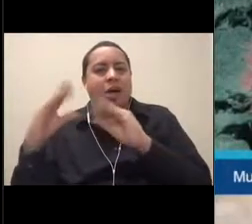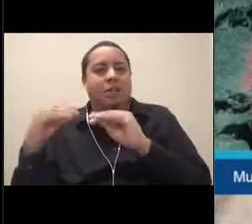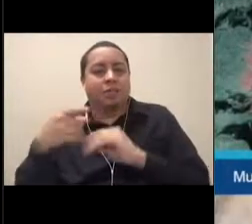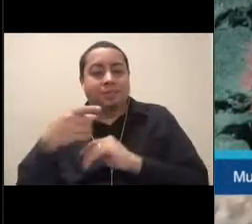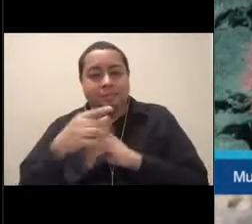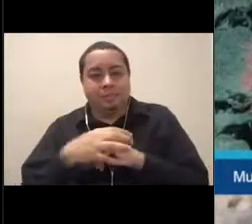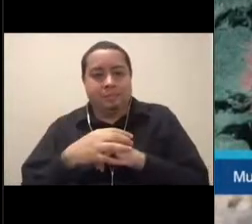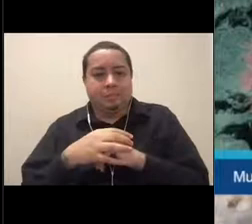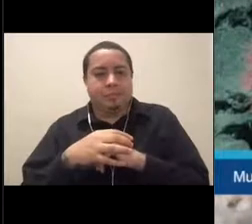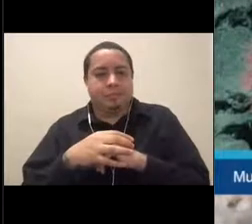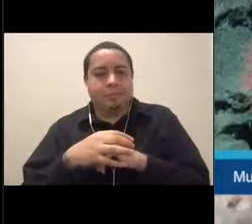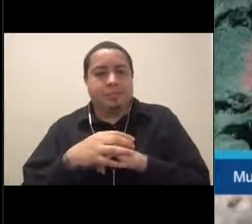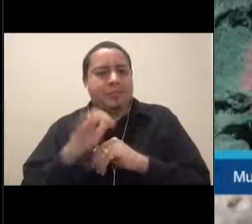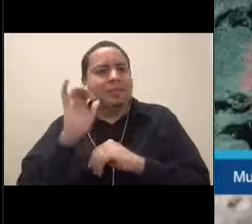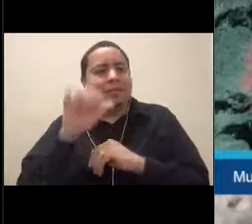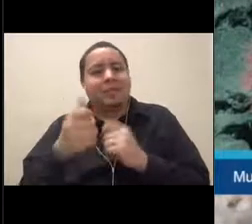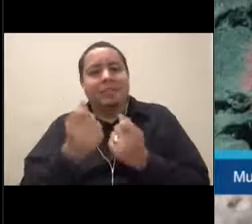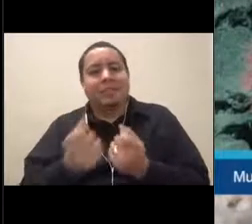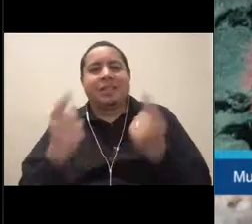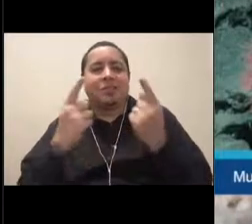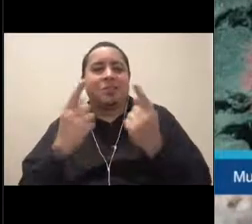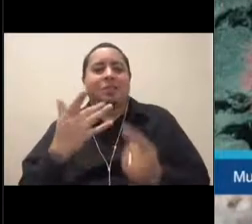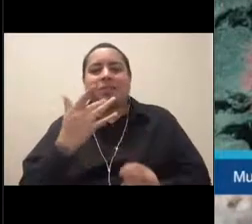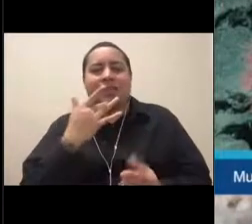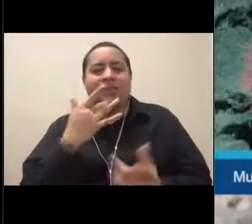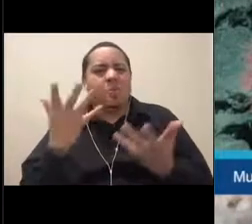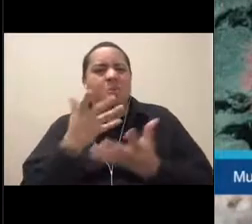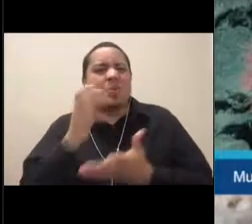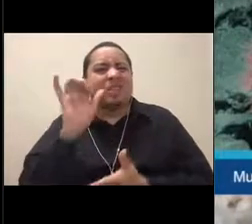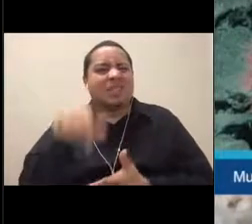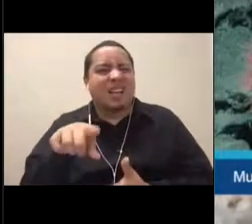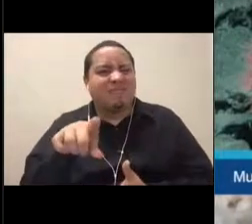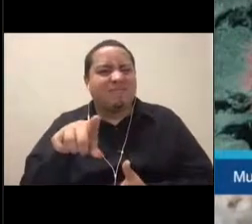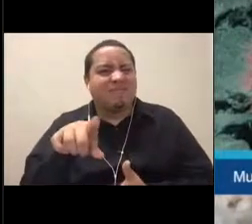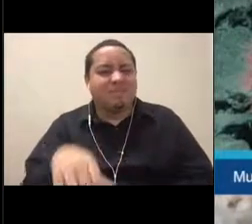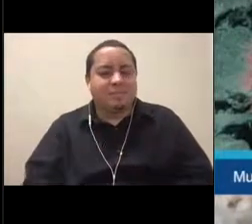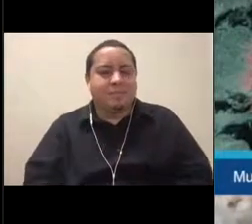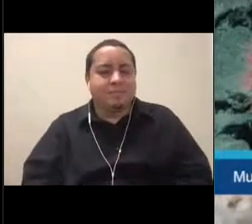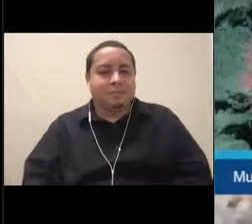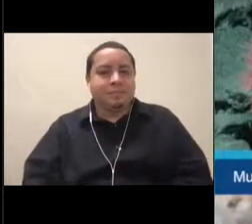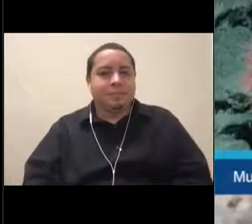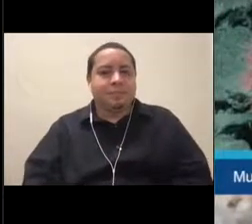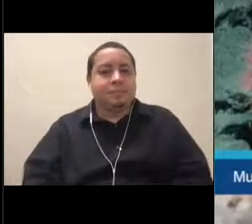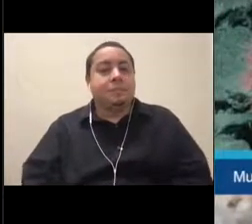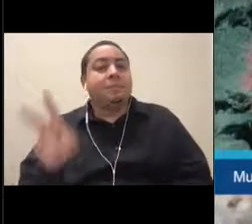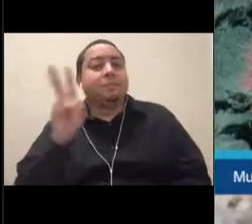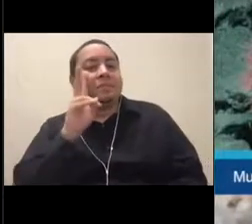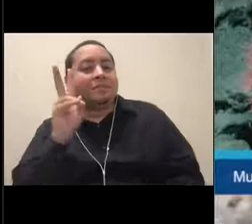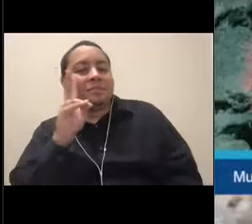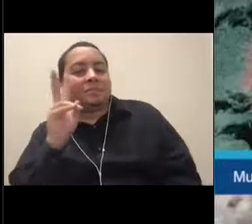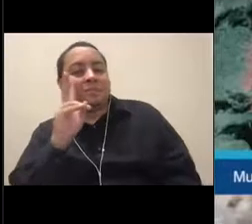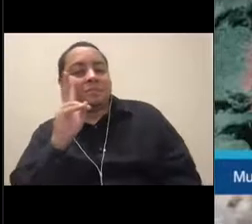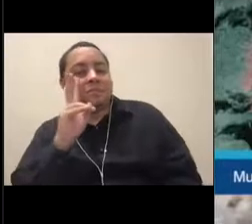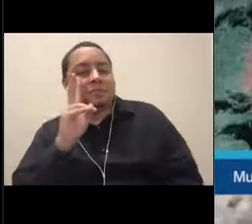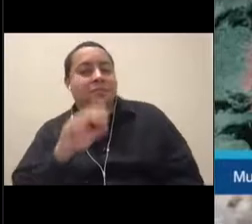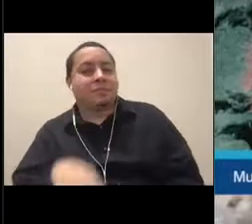This is everyone's favorite. What's this one? [Nicole] Oh yeah. Let's see, I just saw, Brandy even just noticed,